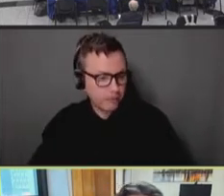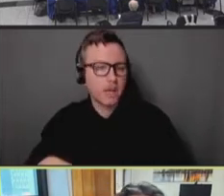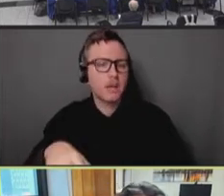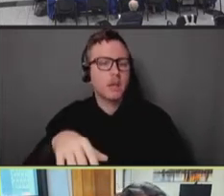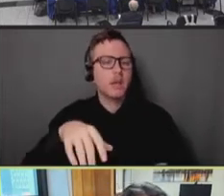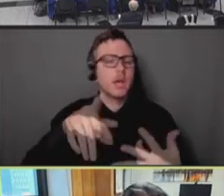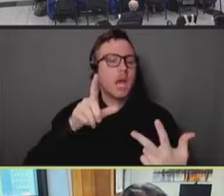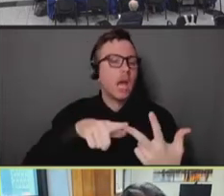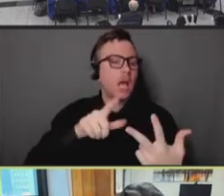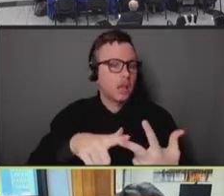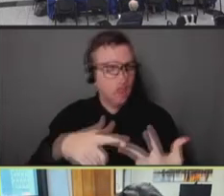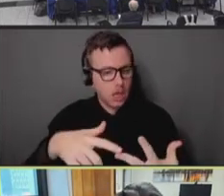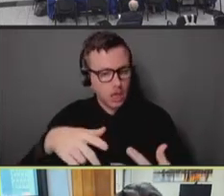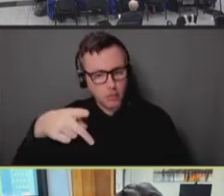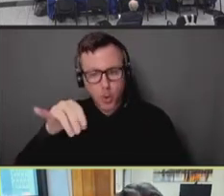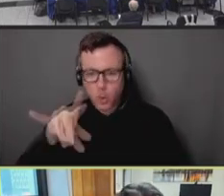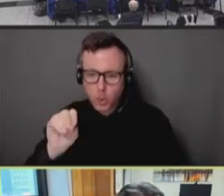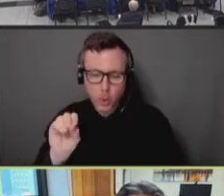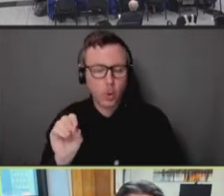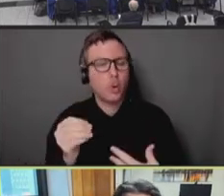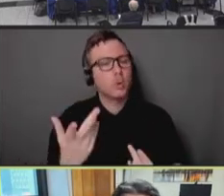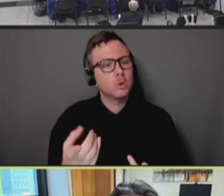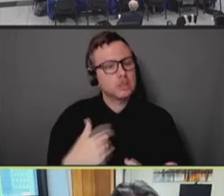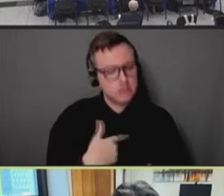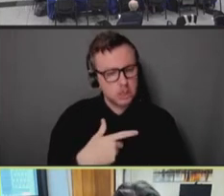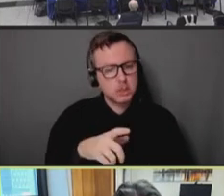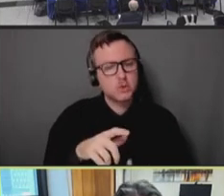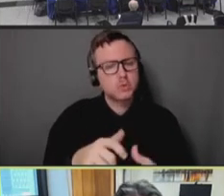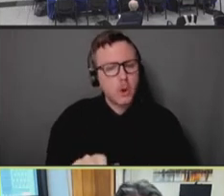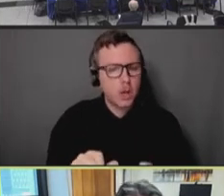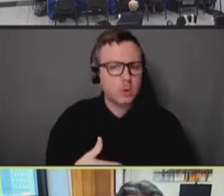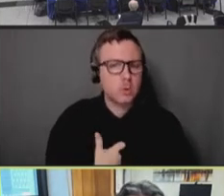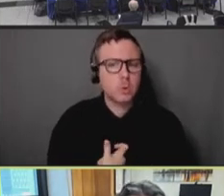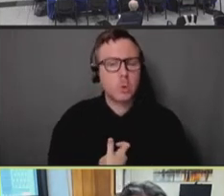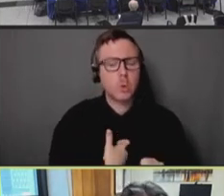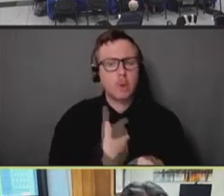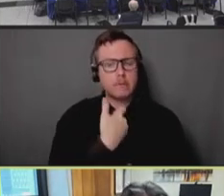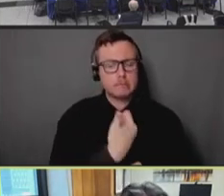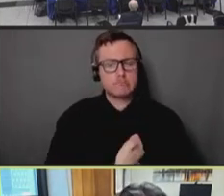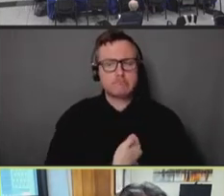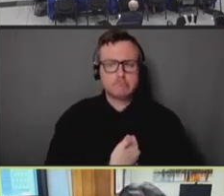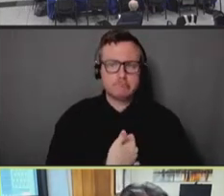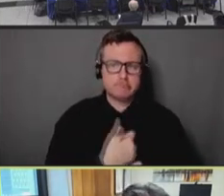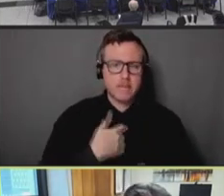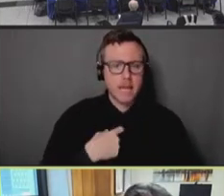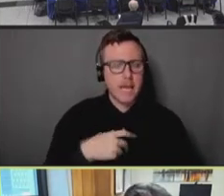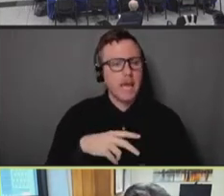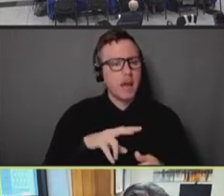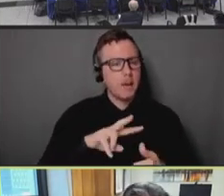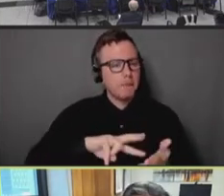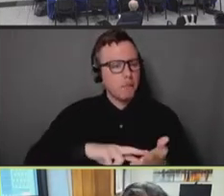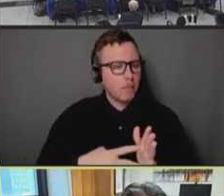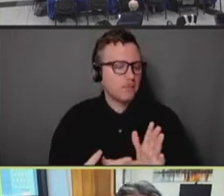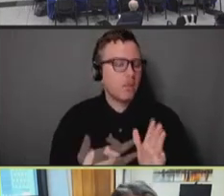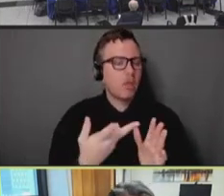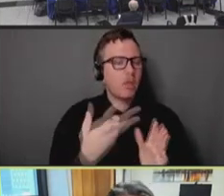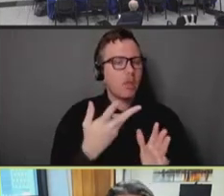the time to really build a deliberate and timely equity strategies into our